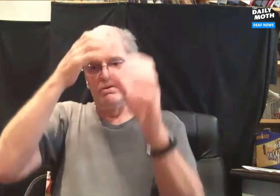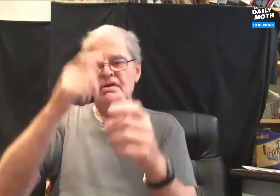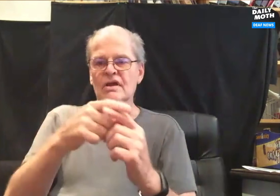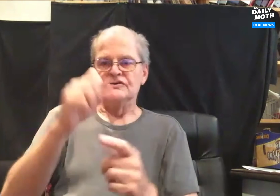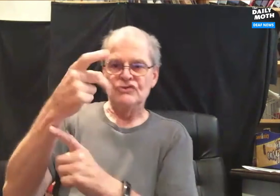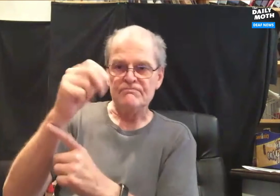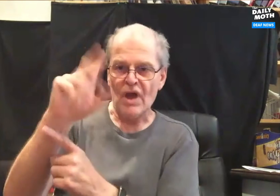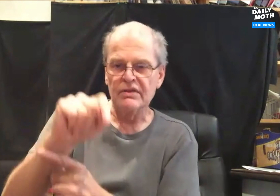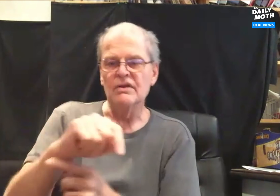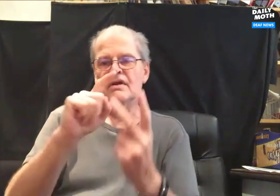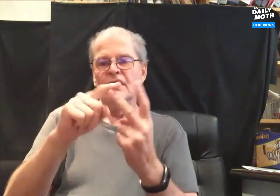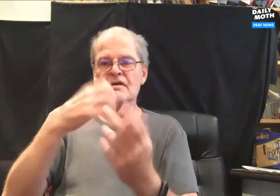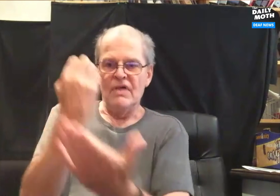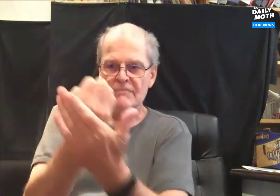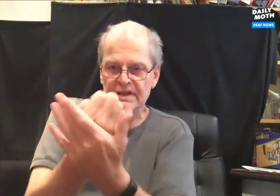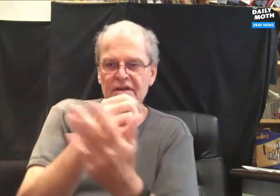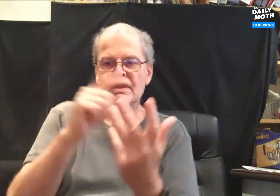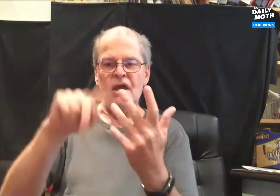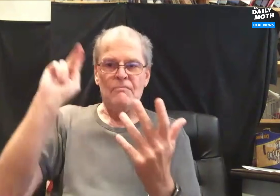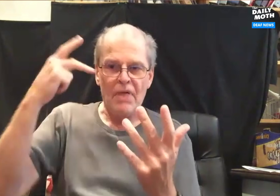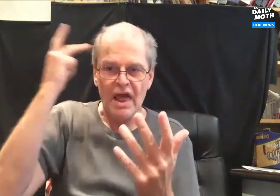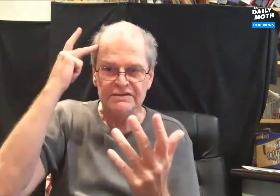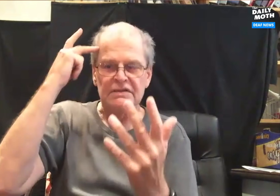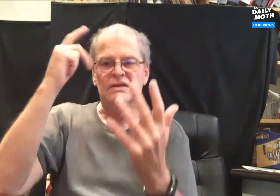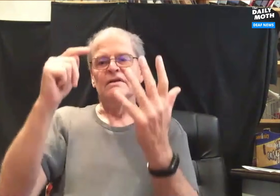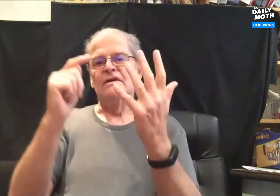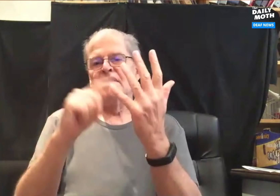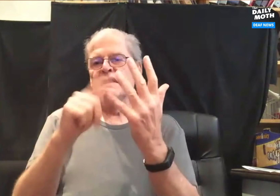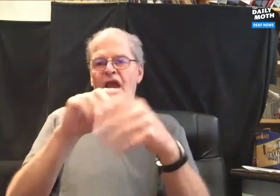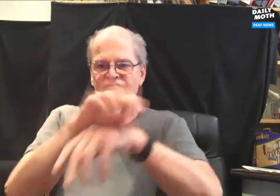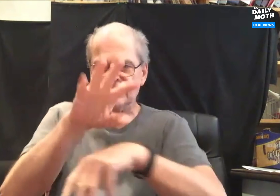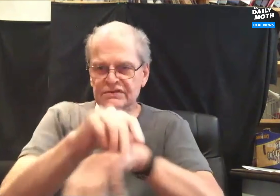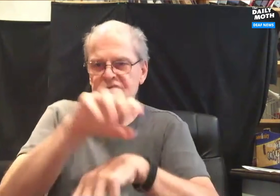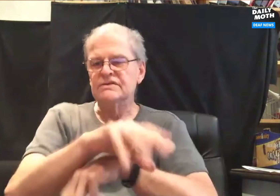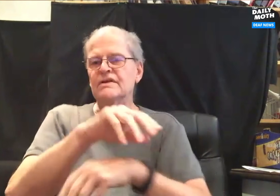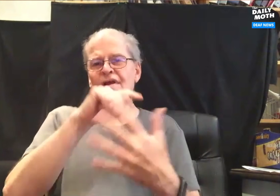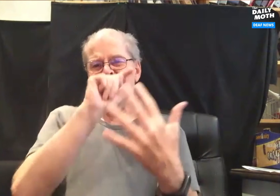there including in sports, economics, politics, advice and more!